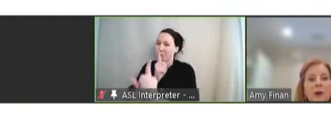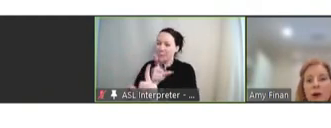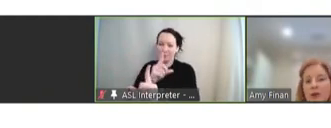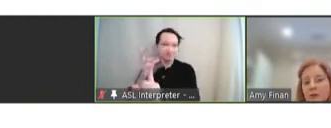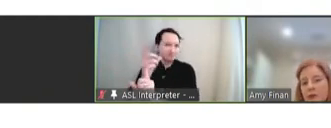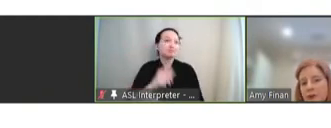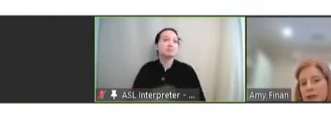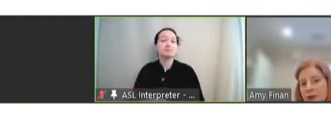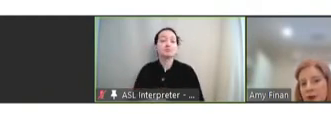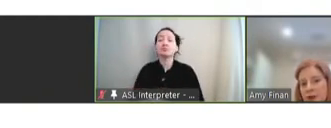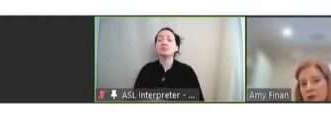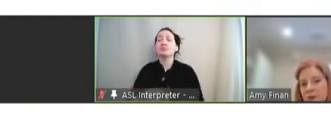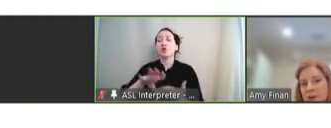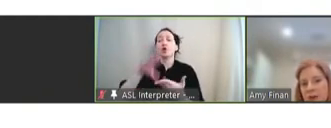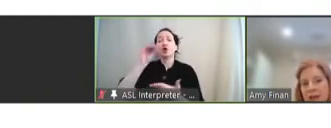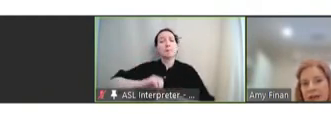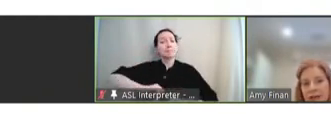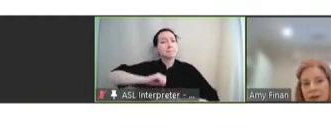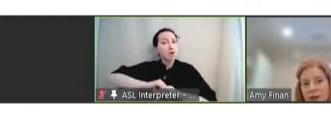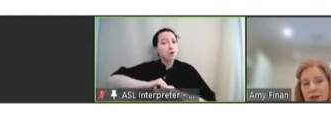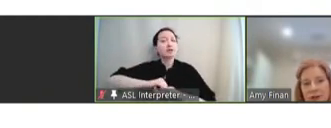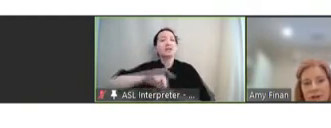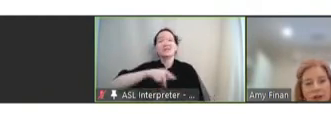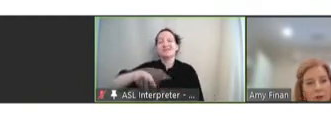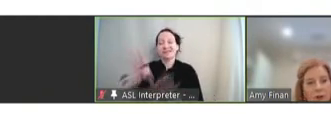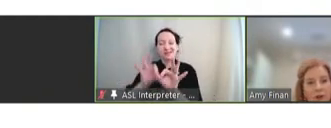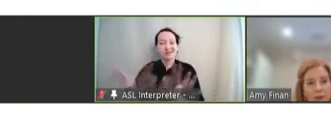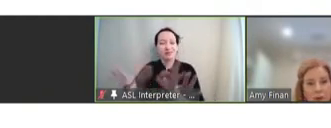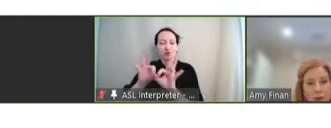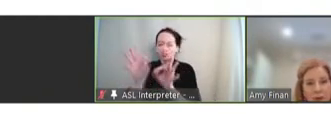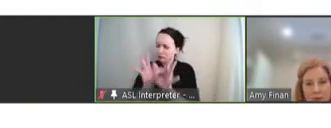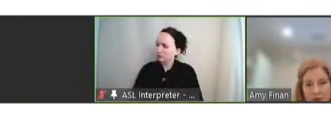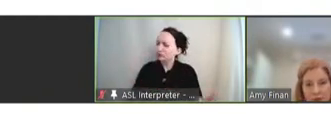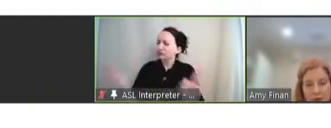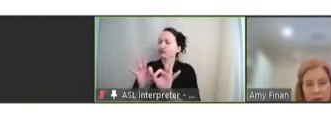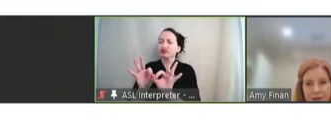We're also learning that partnerships play an increasingly important role in building trust